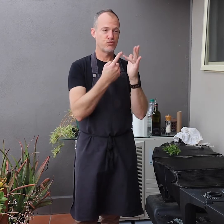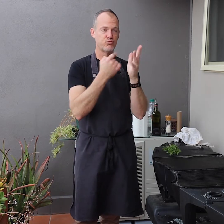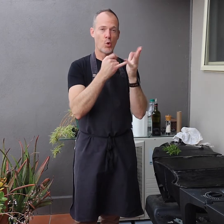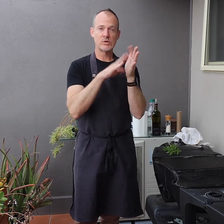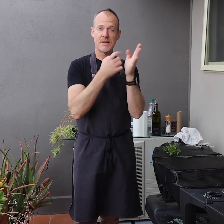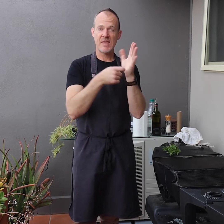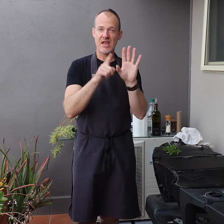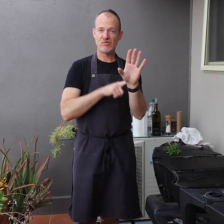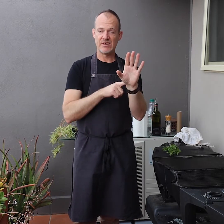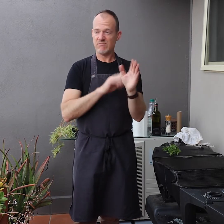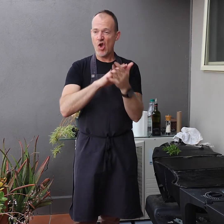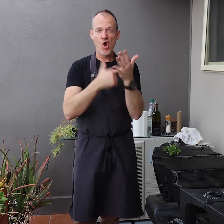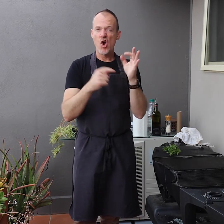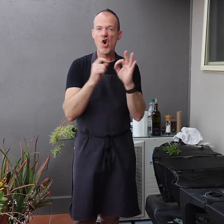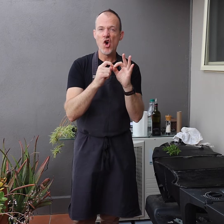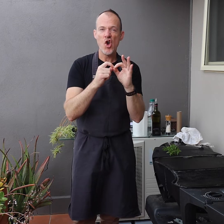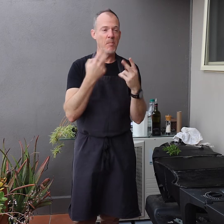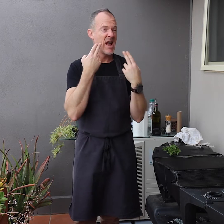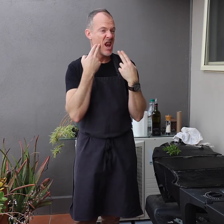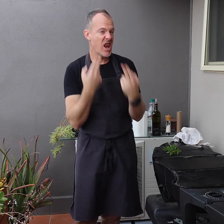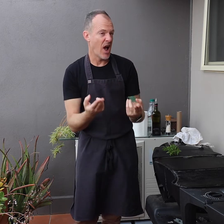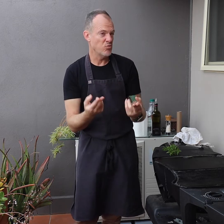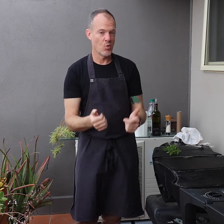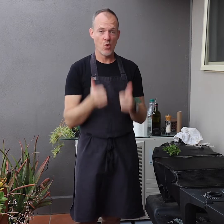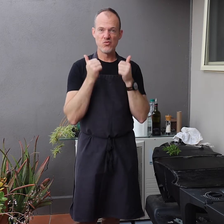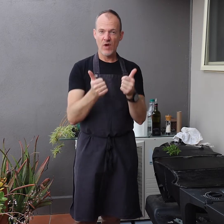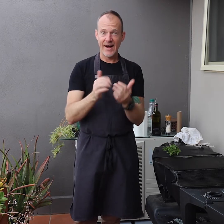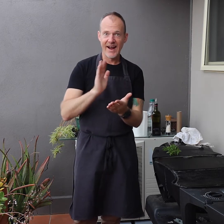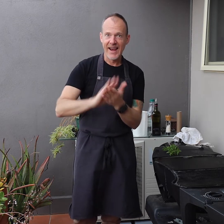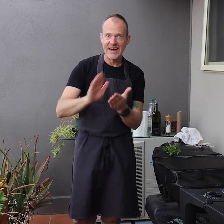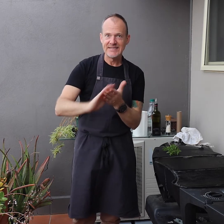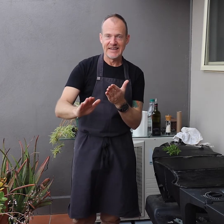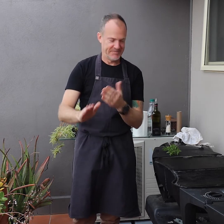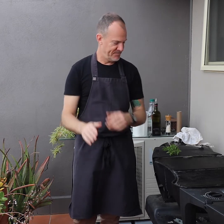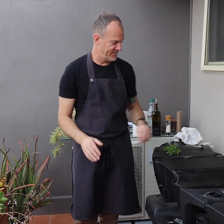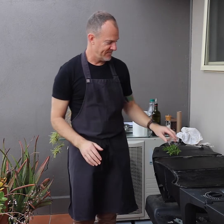Rosemary is a herb. It's natural and it's a great cleanser.